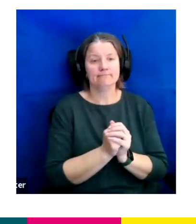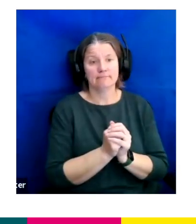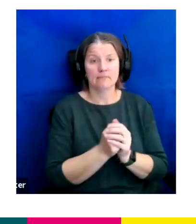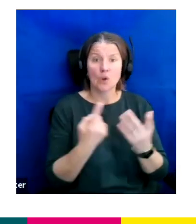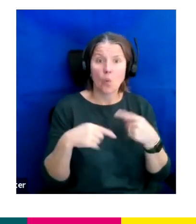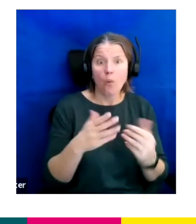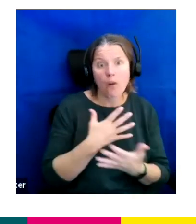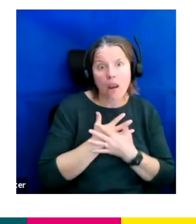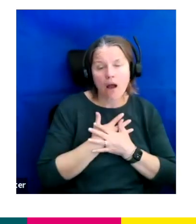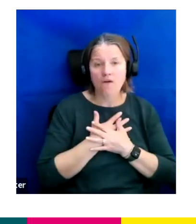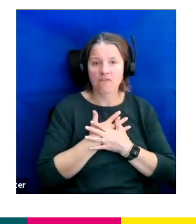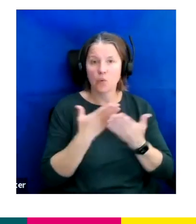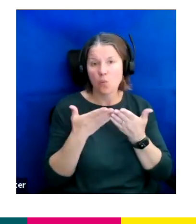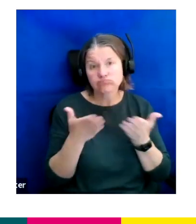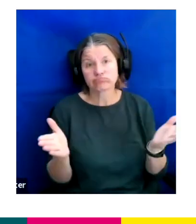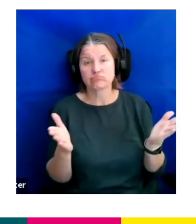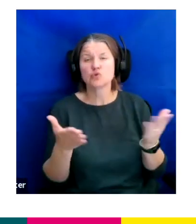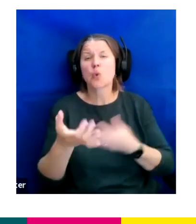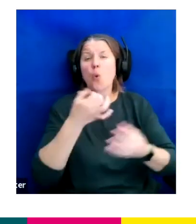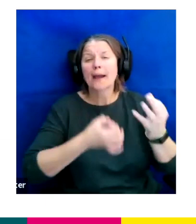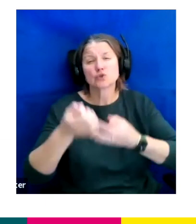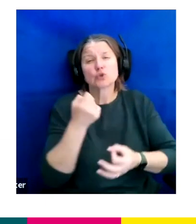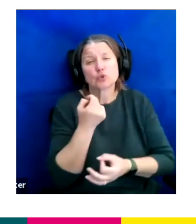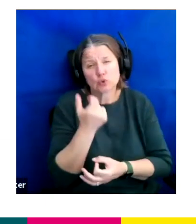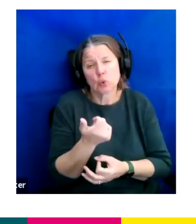will open this up to questions shortly of course.